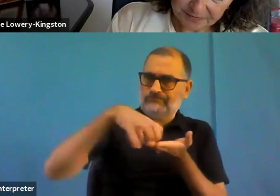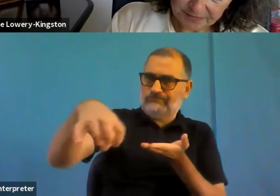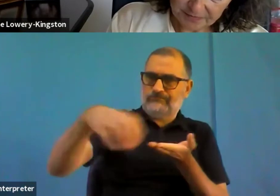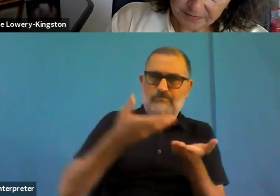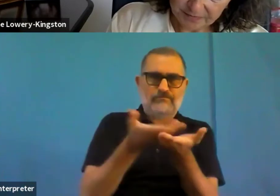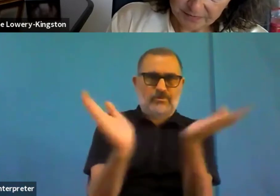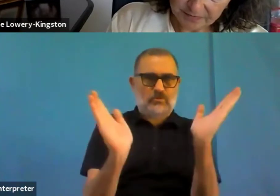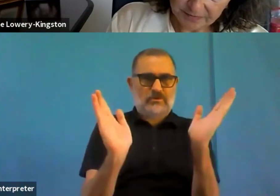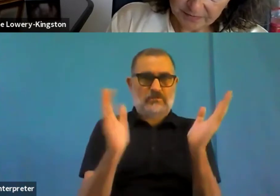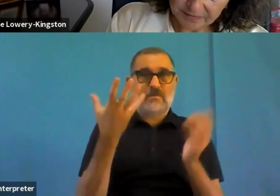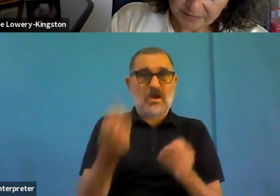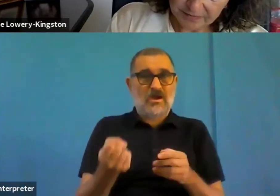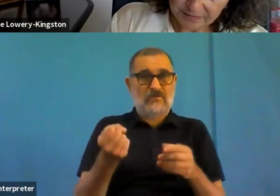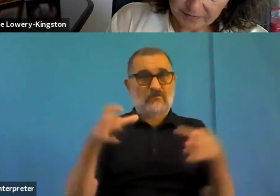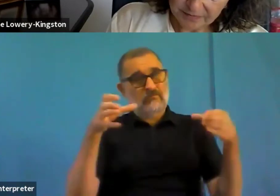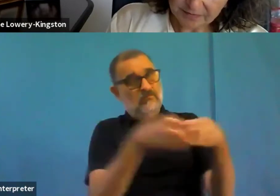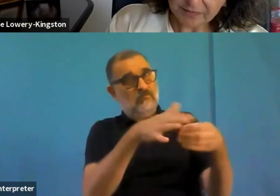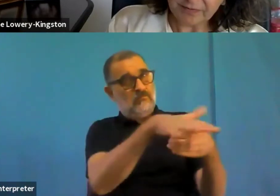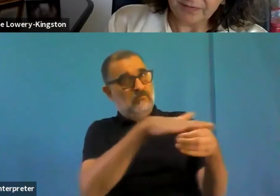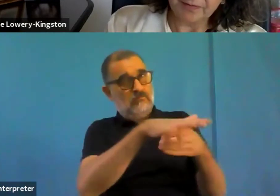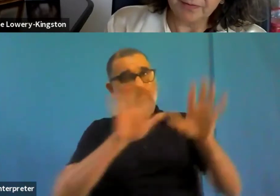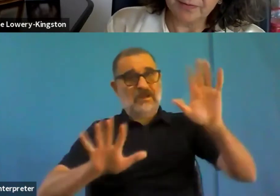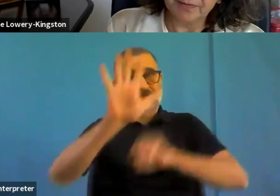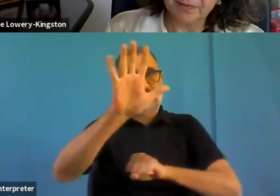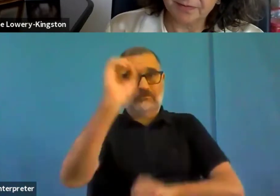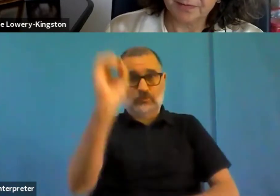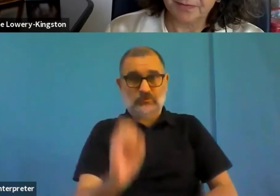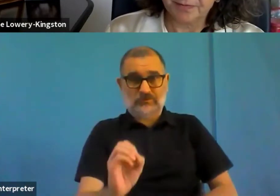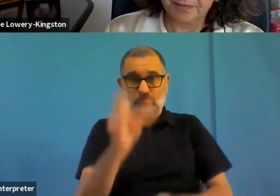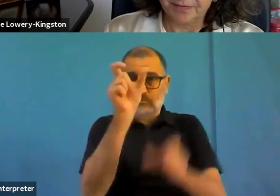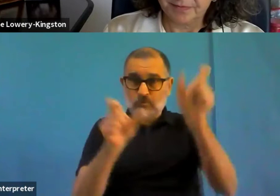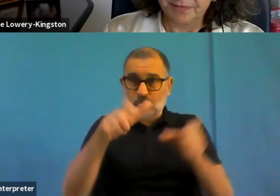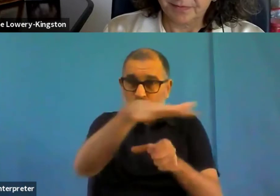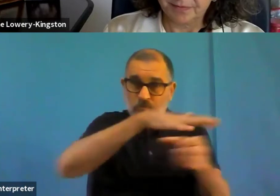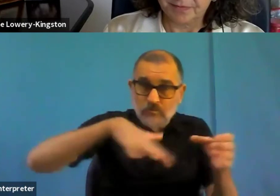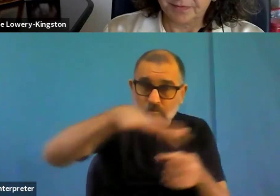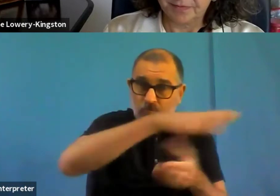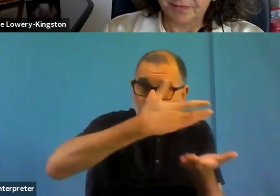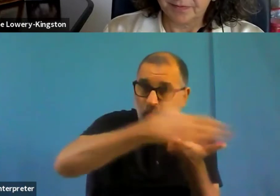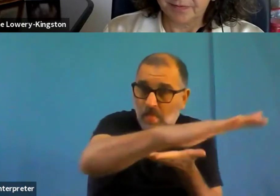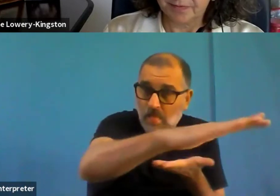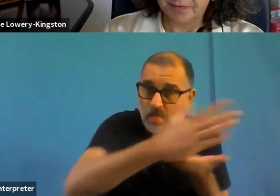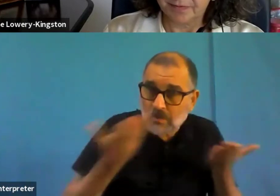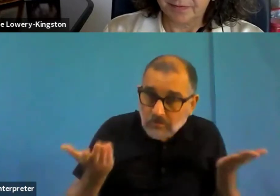It is time really to make the real difference with the so called digital experience.